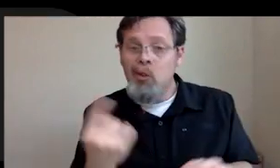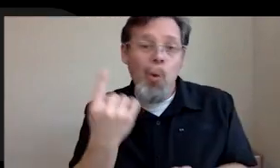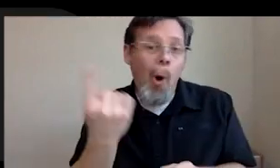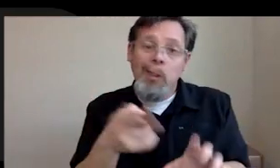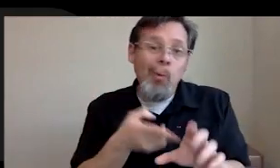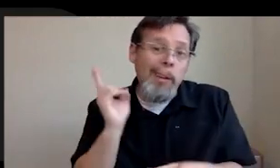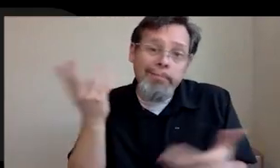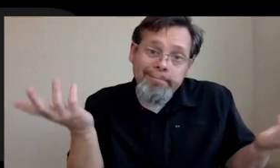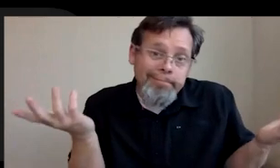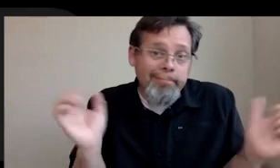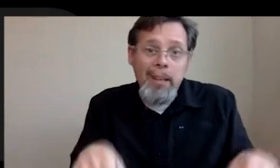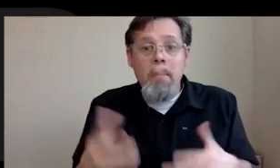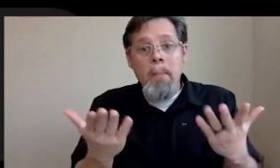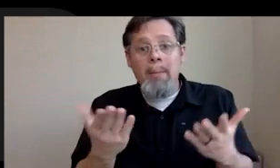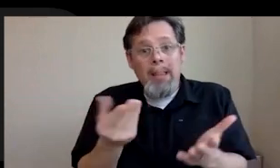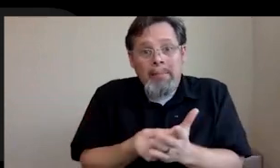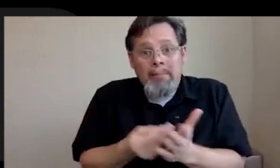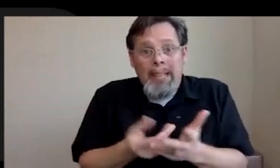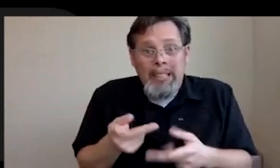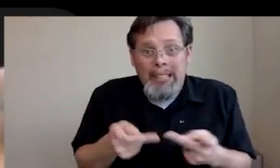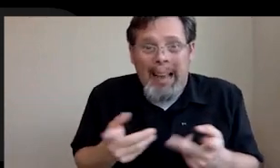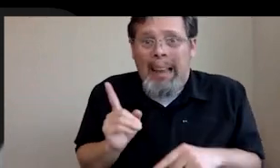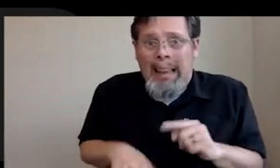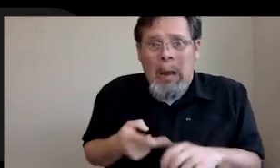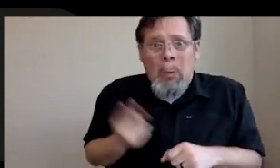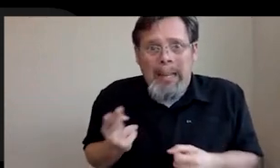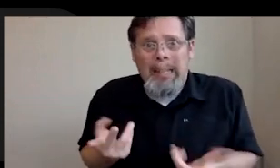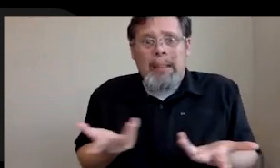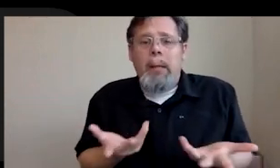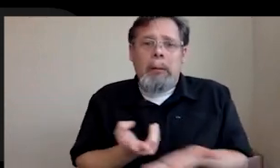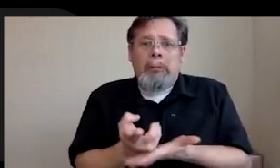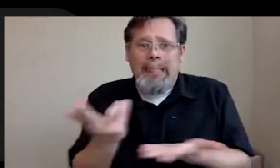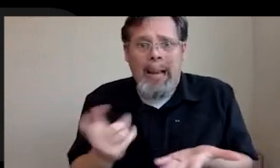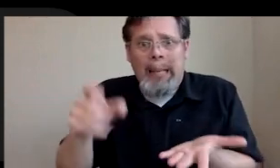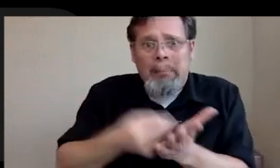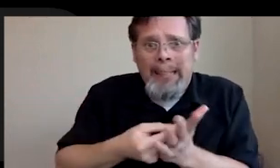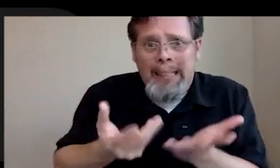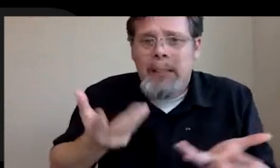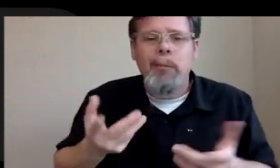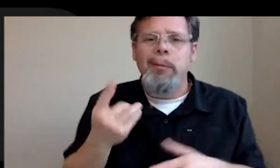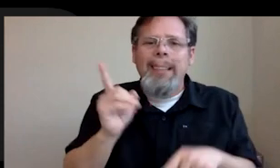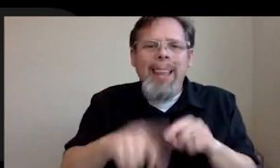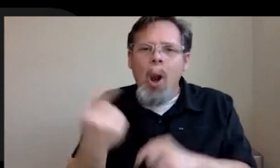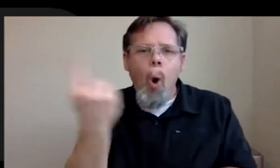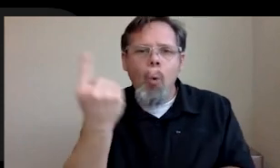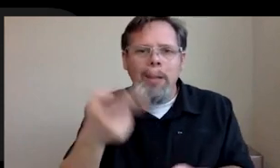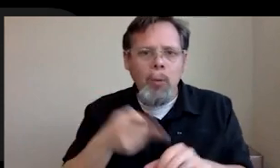you may be in a position where financially literate can't just quit. Well, let's be real. You can always quit. You're never forced to work